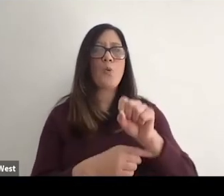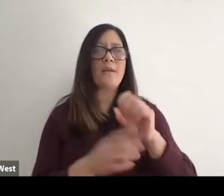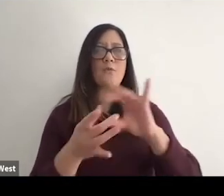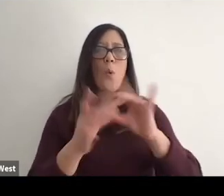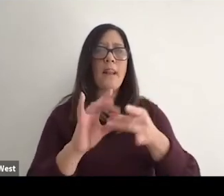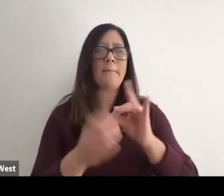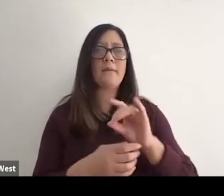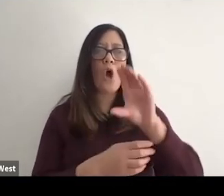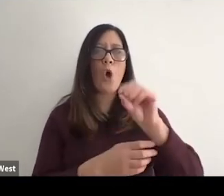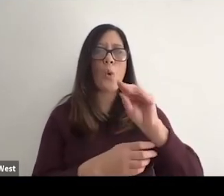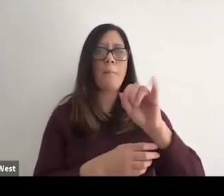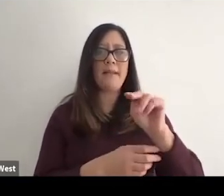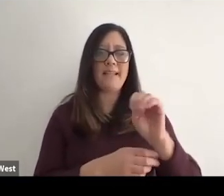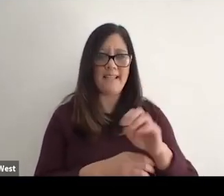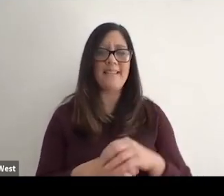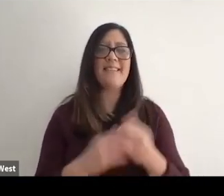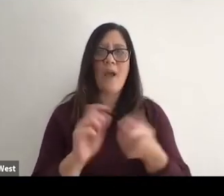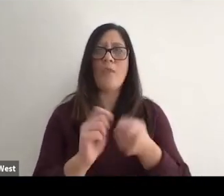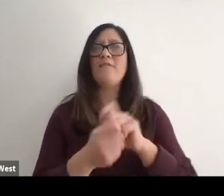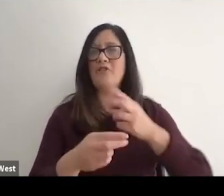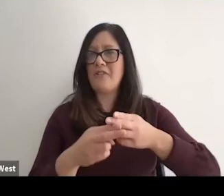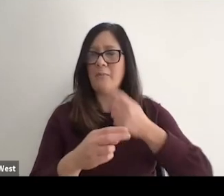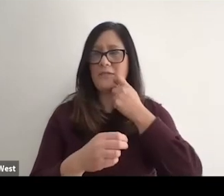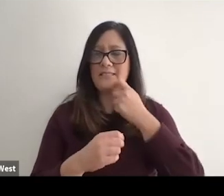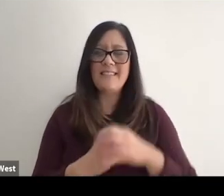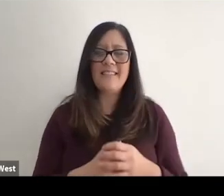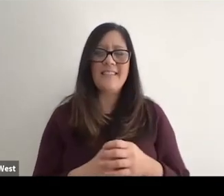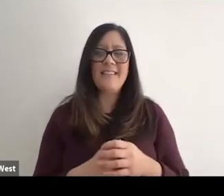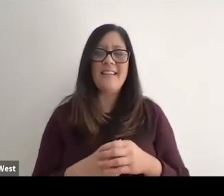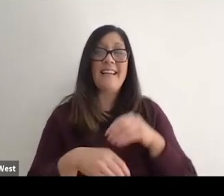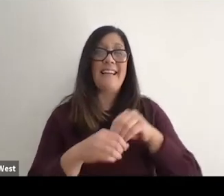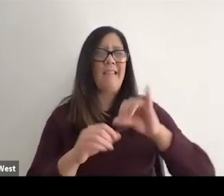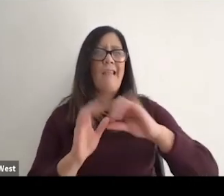which is now the US Olympic and Paralympic Committee, and in that role, you know,